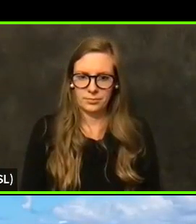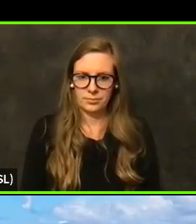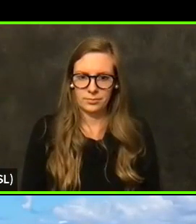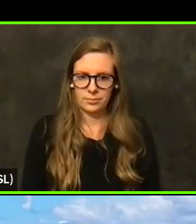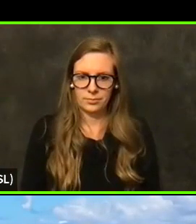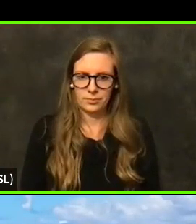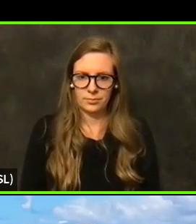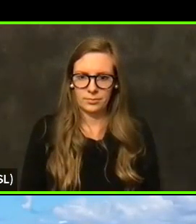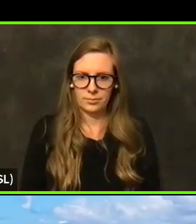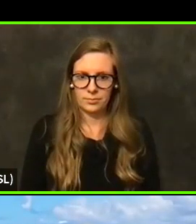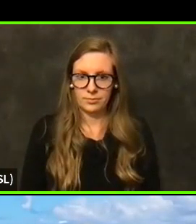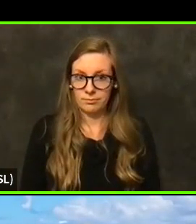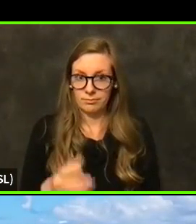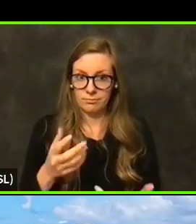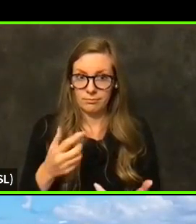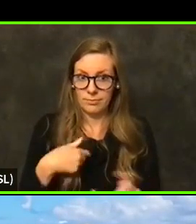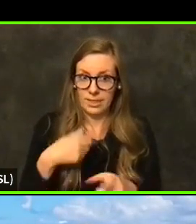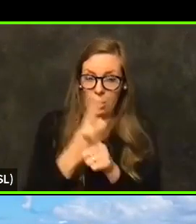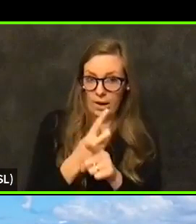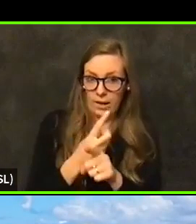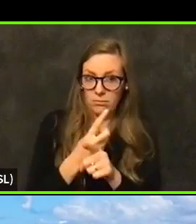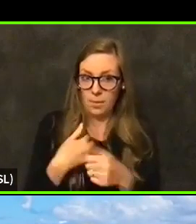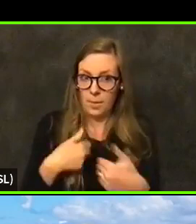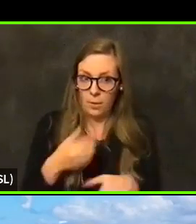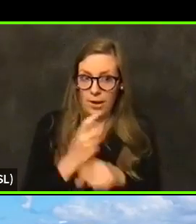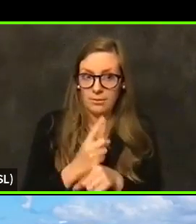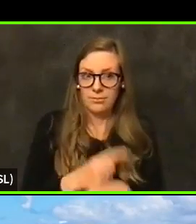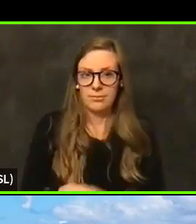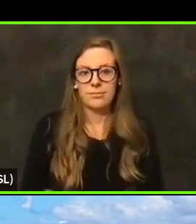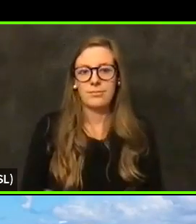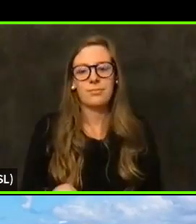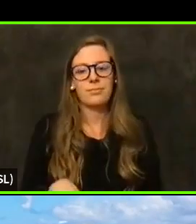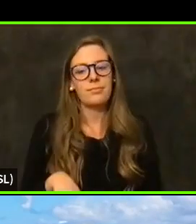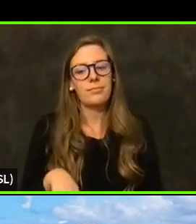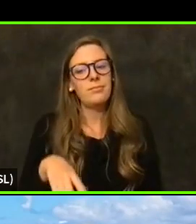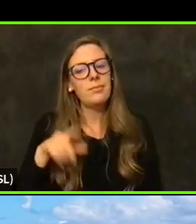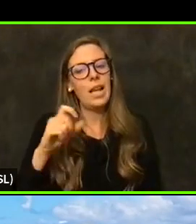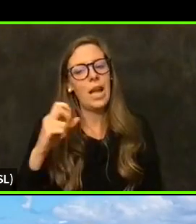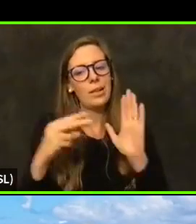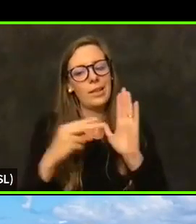Is that I mean, I would I would need to look back and I